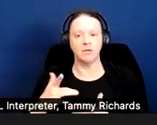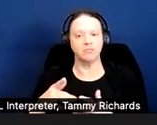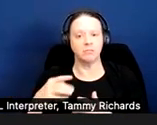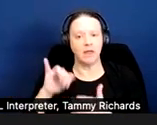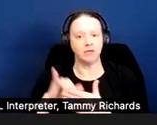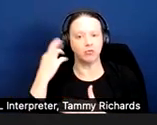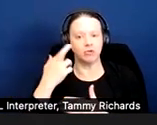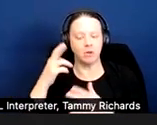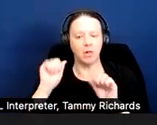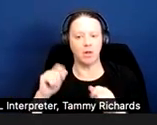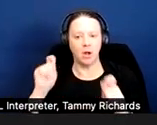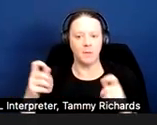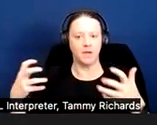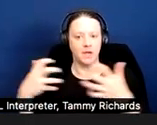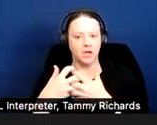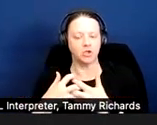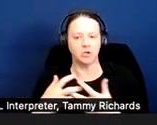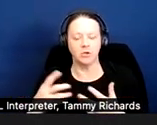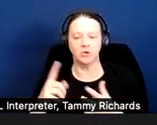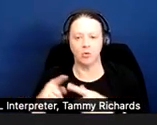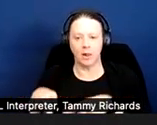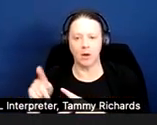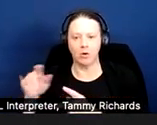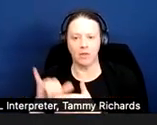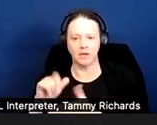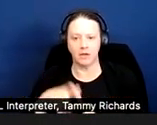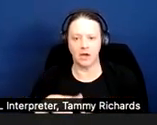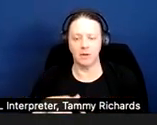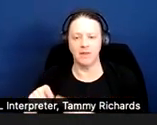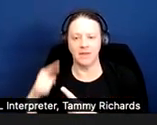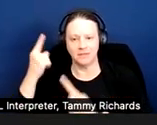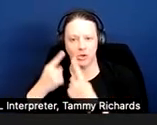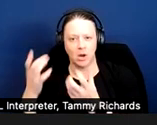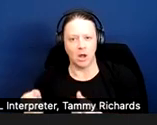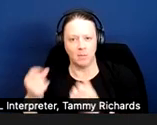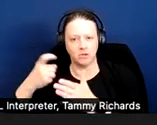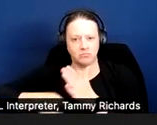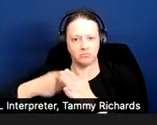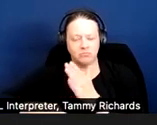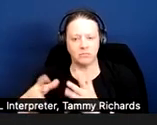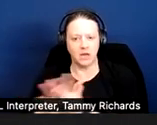The court ruled the cost of damage and lack of evidence that property damage affected